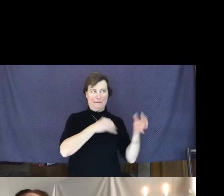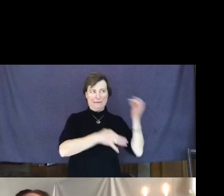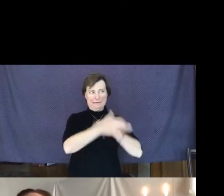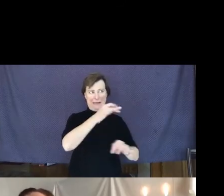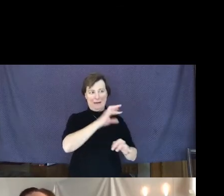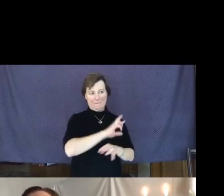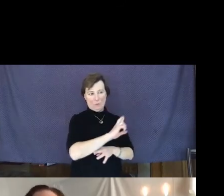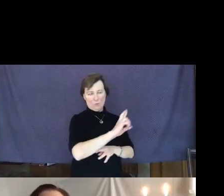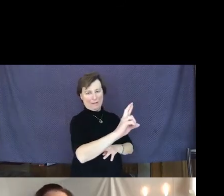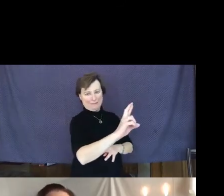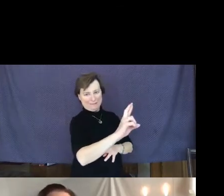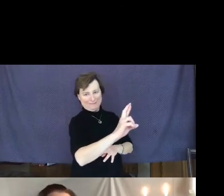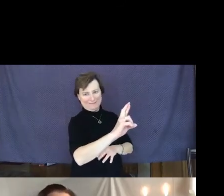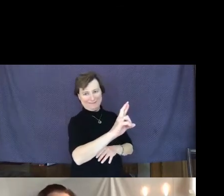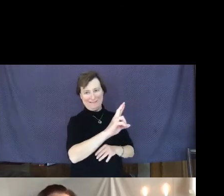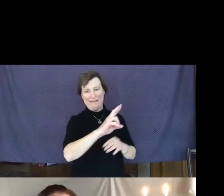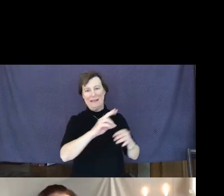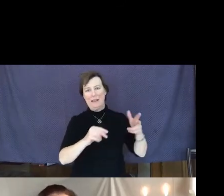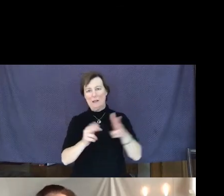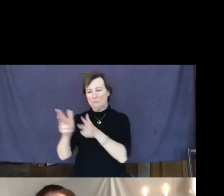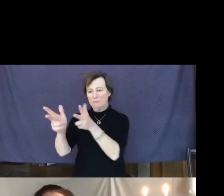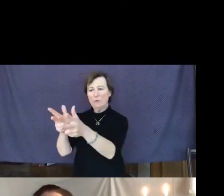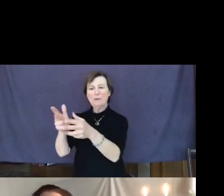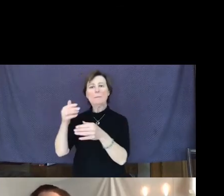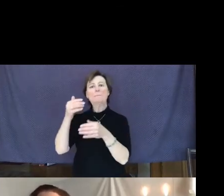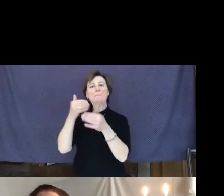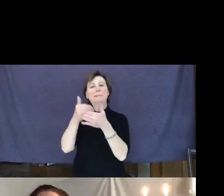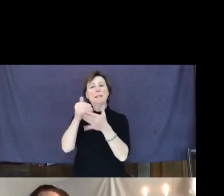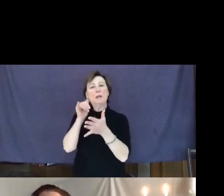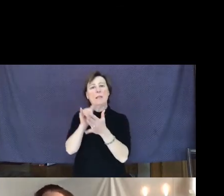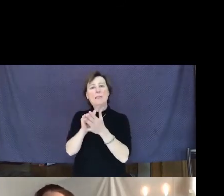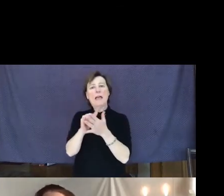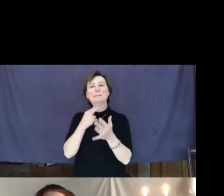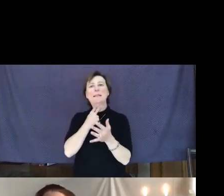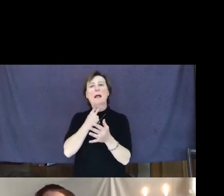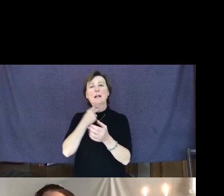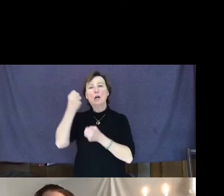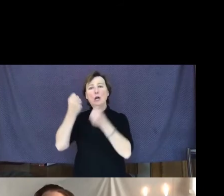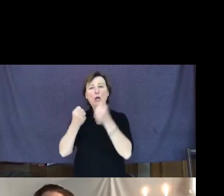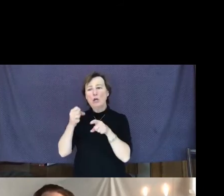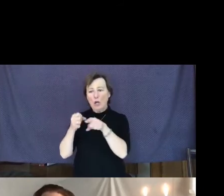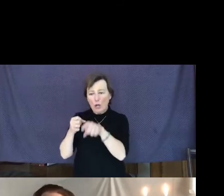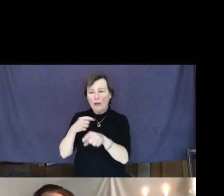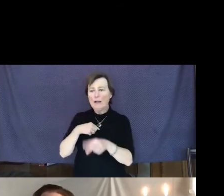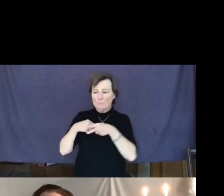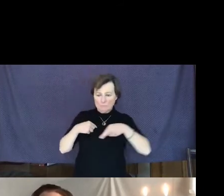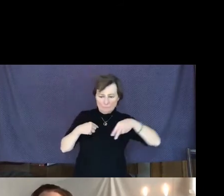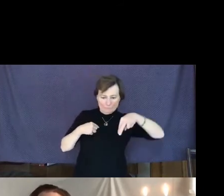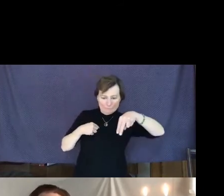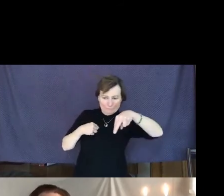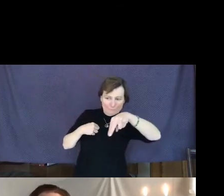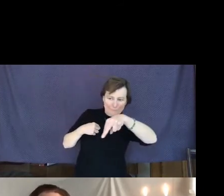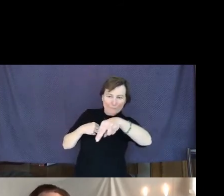and pulled up in front of the stranded car. I got out and started walking towards it and immediately a young